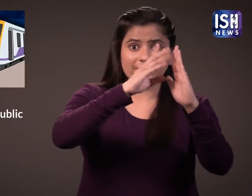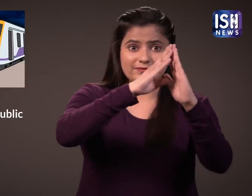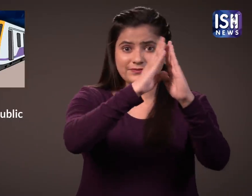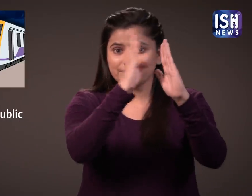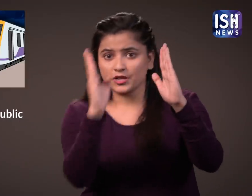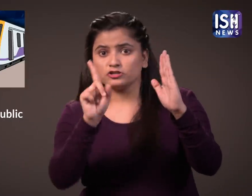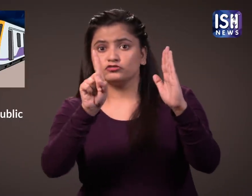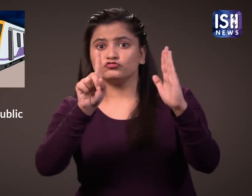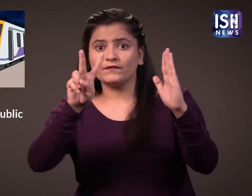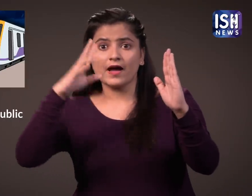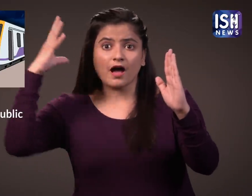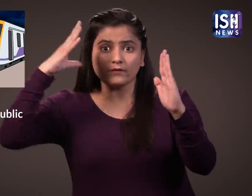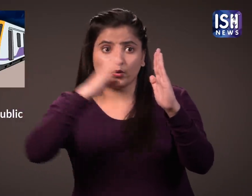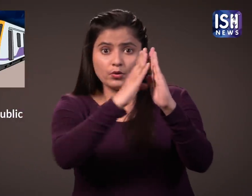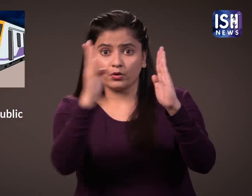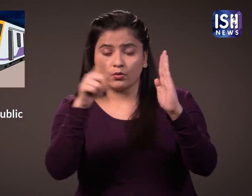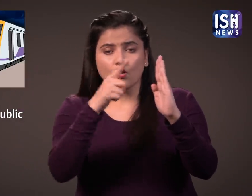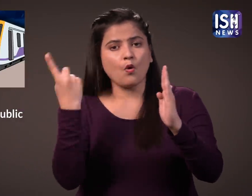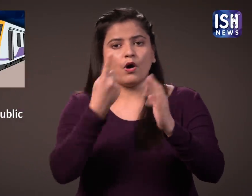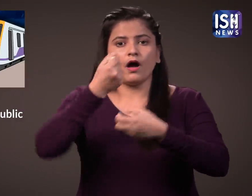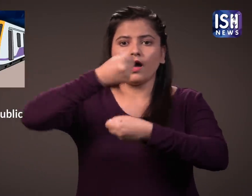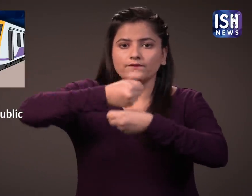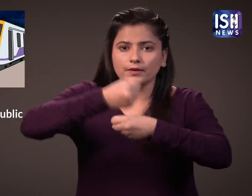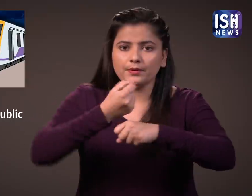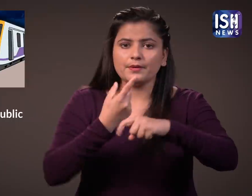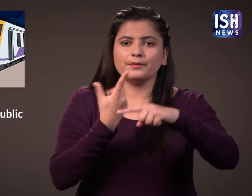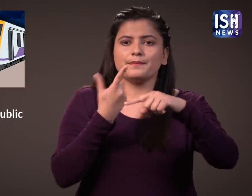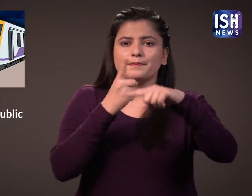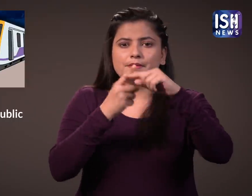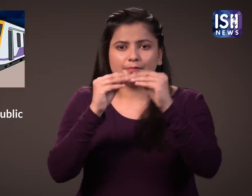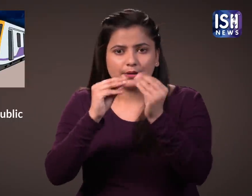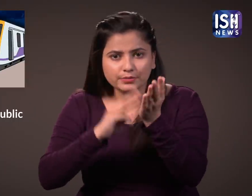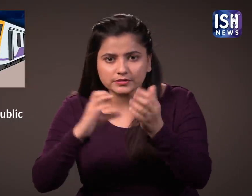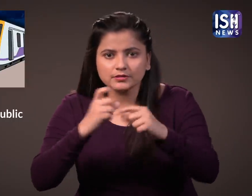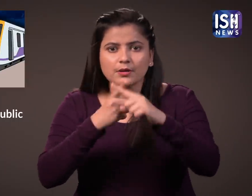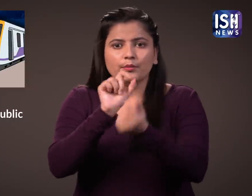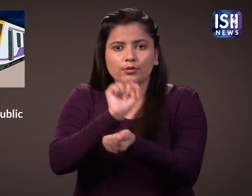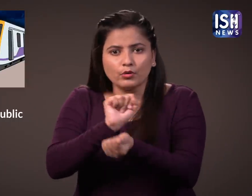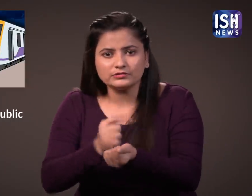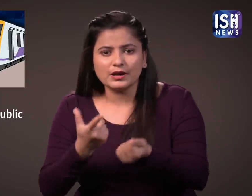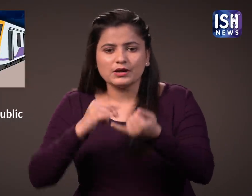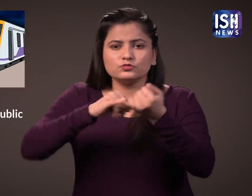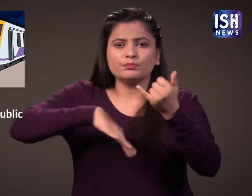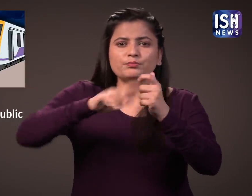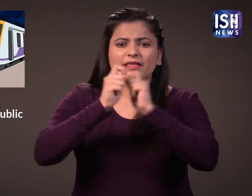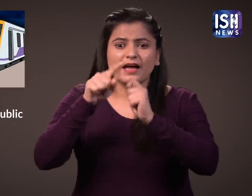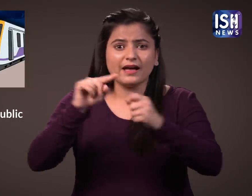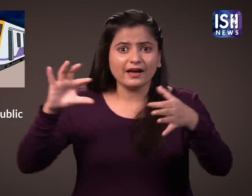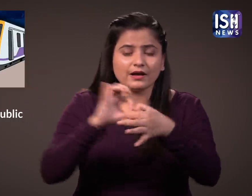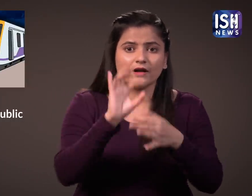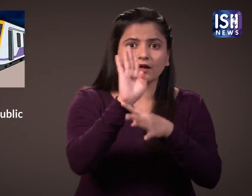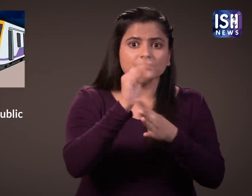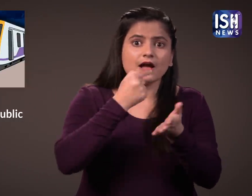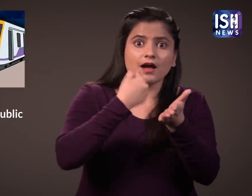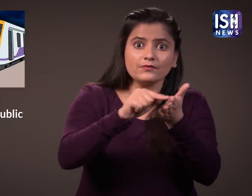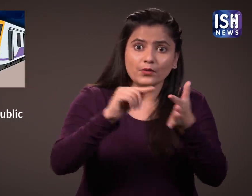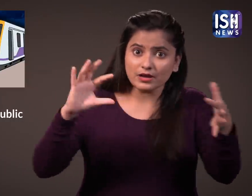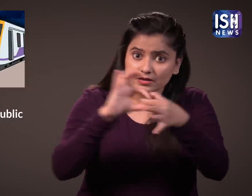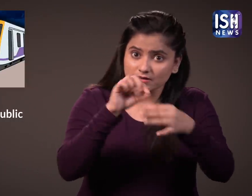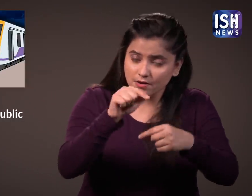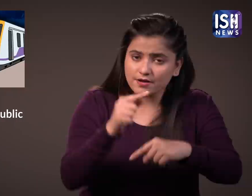Post that till 12pm only essential service staff and those with appropriate sanctions